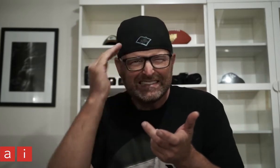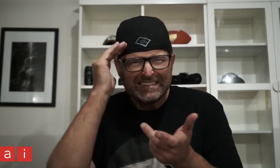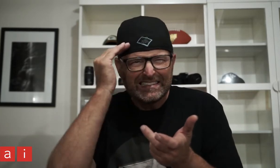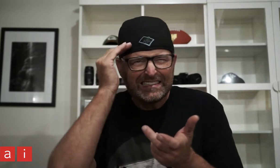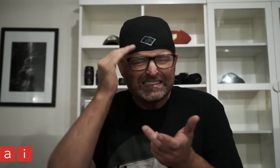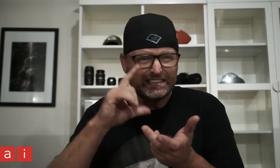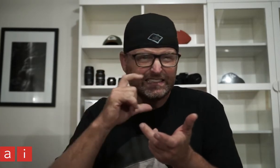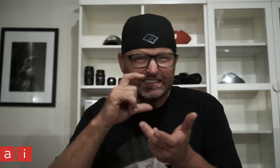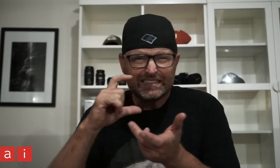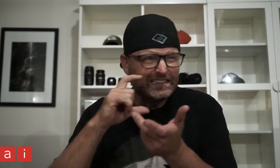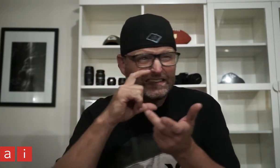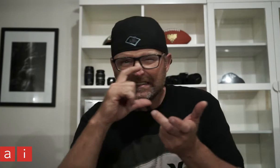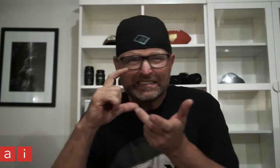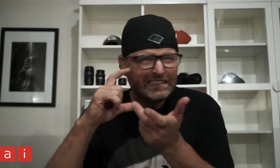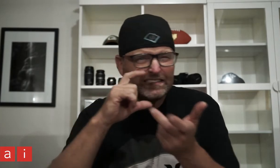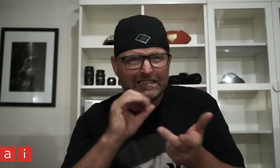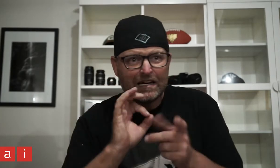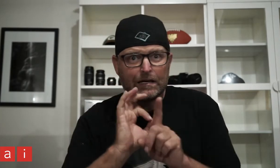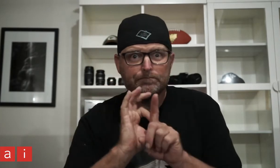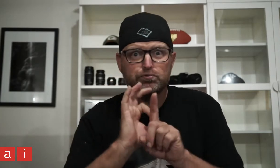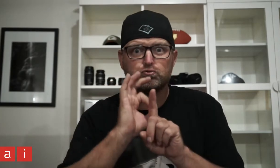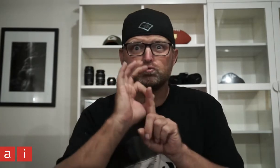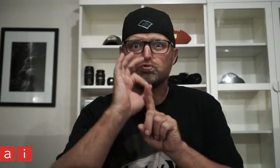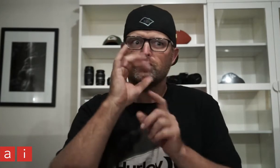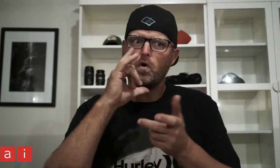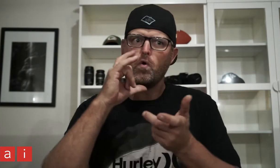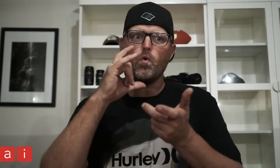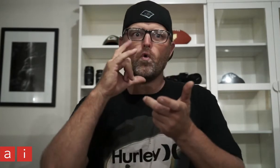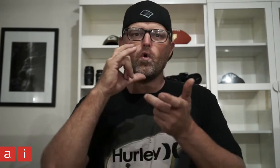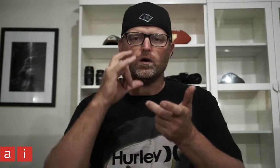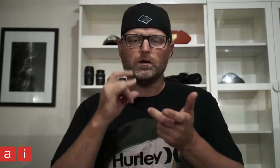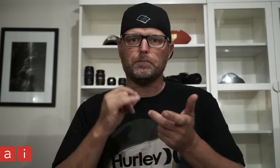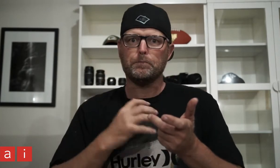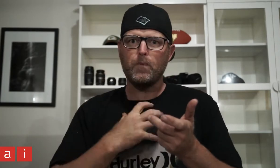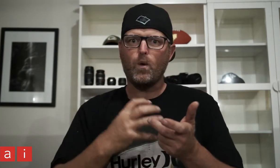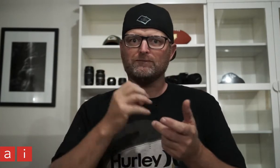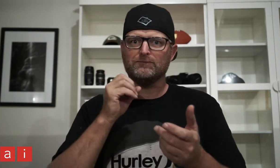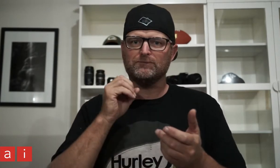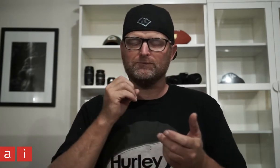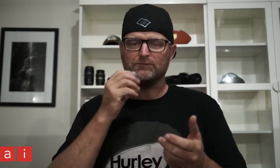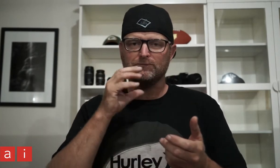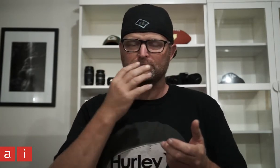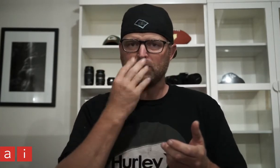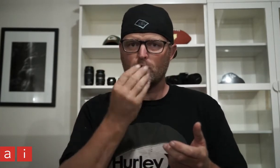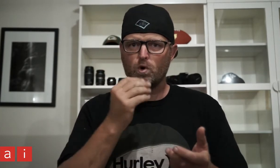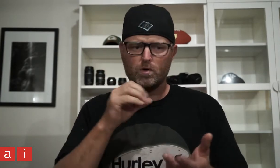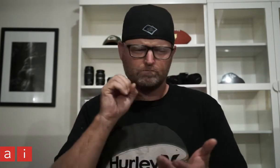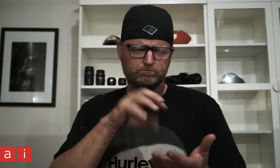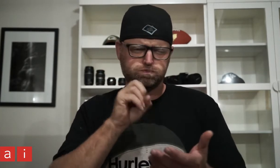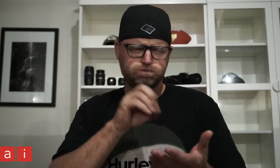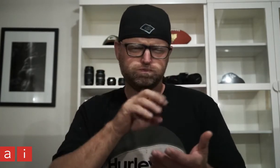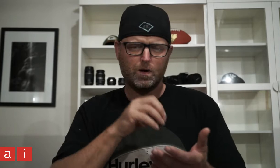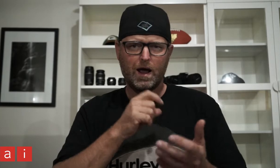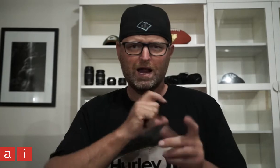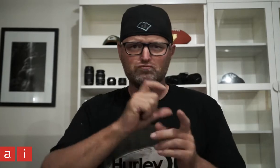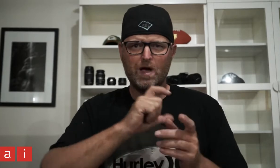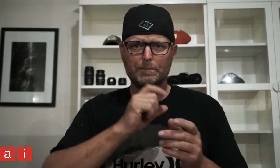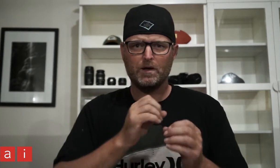My photography gradually improved and got better and better. I posted lots of photos on my Instagram